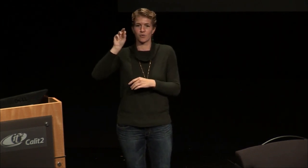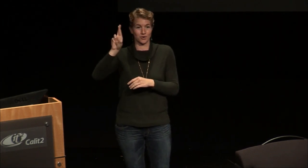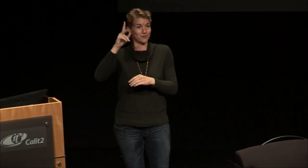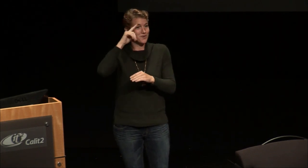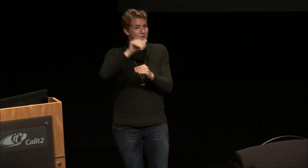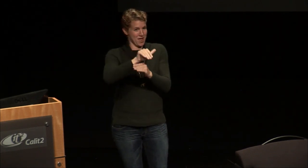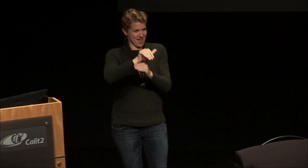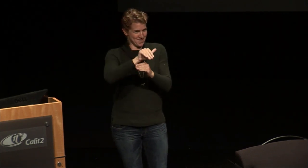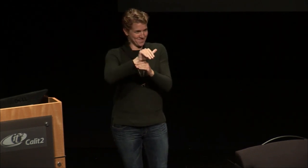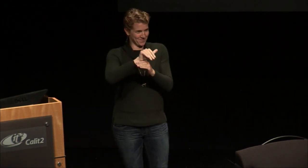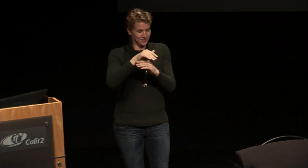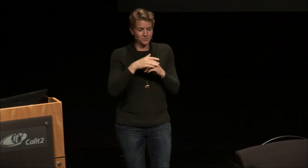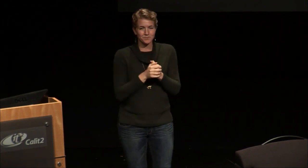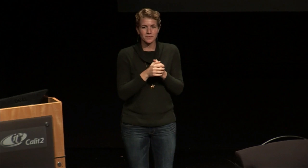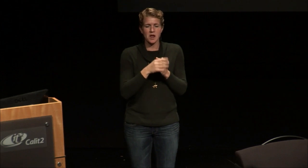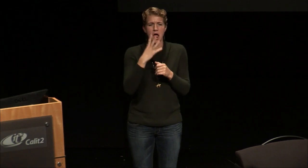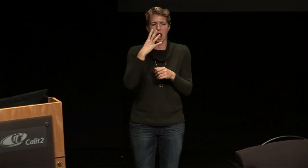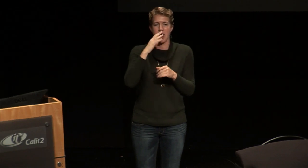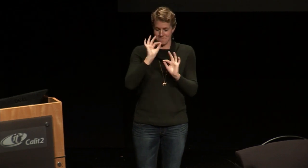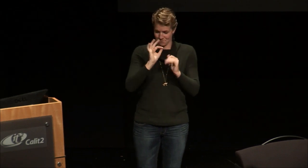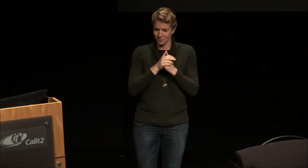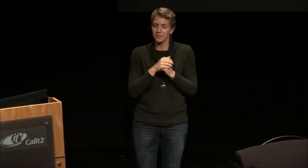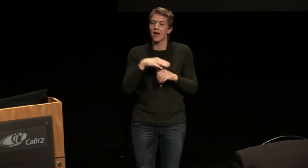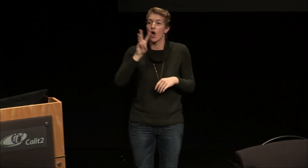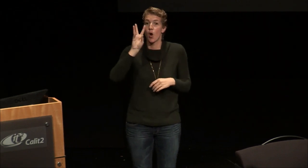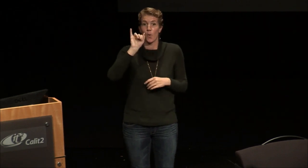will act as our moderator for the panel